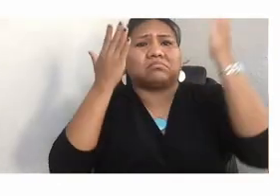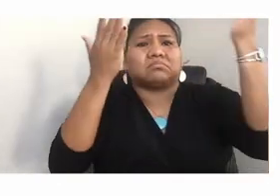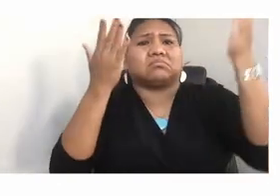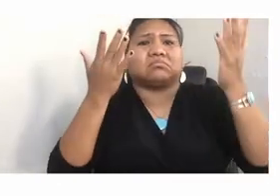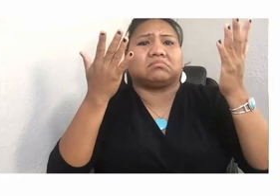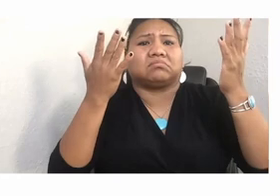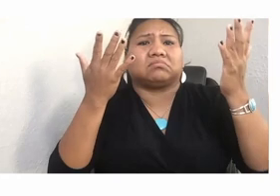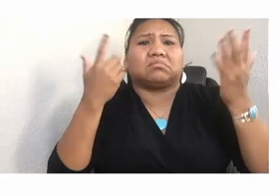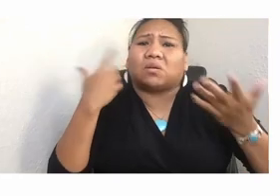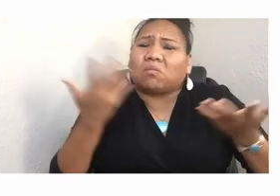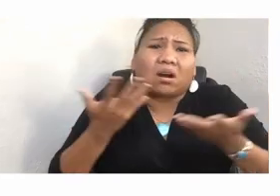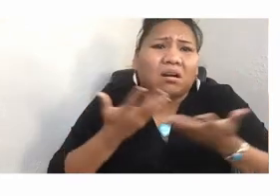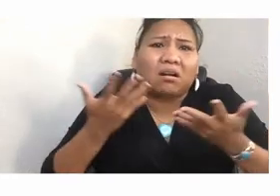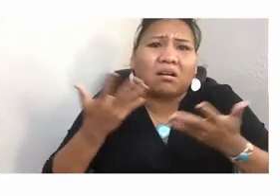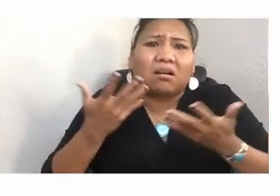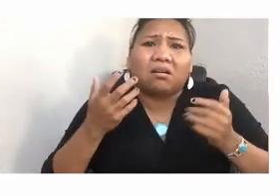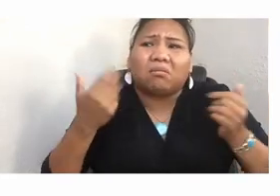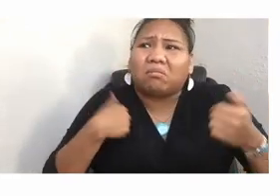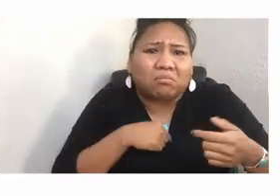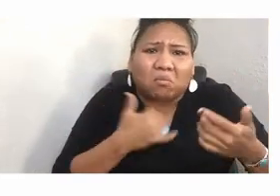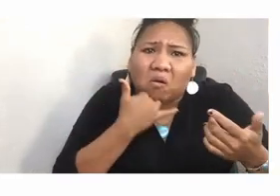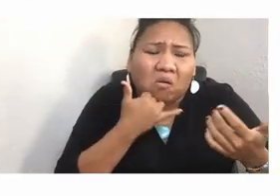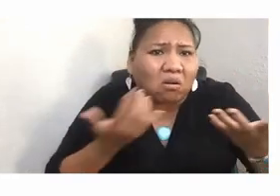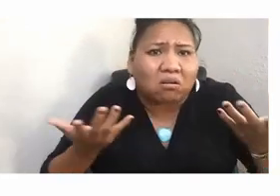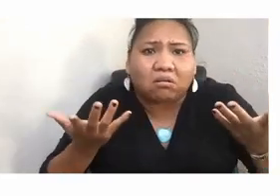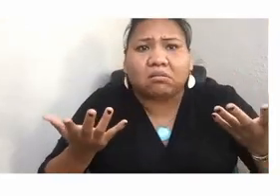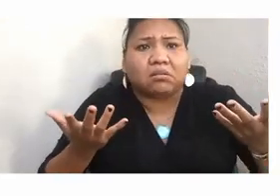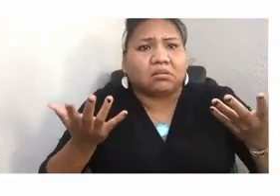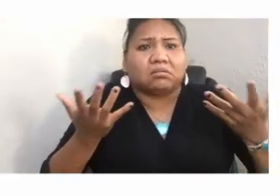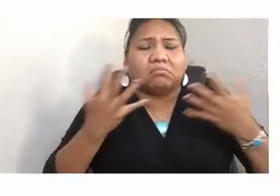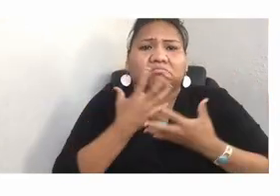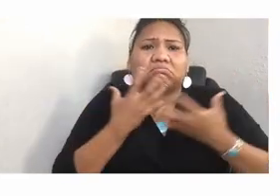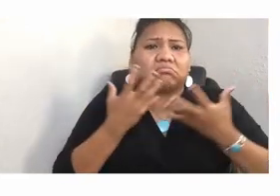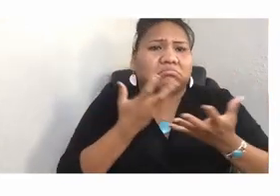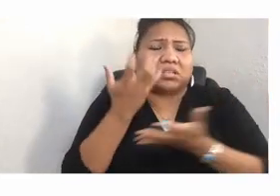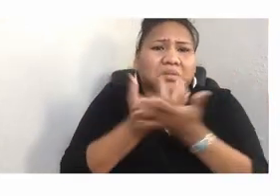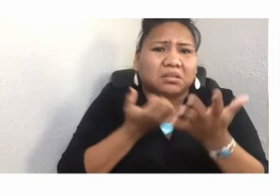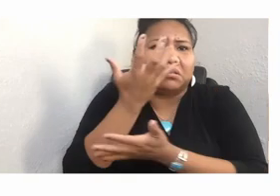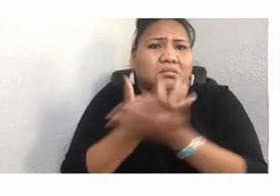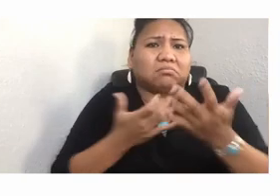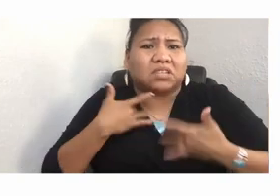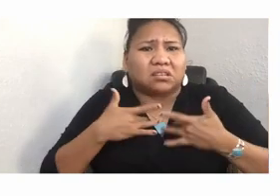And I remember feeling so ashamed and responsible for contributing to these young people's